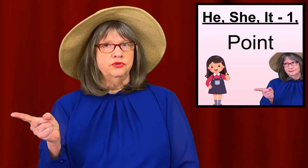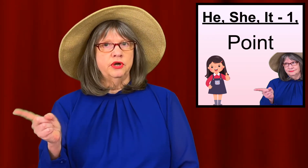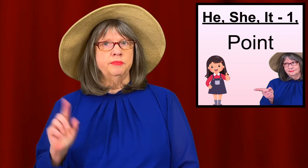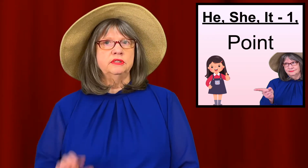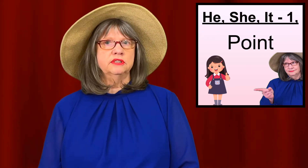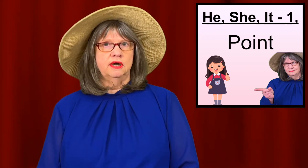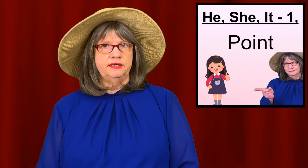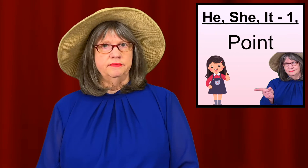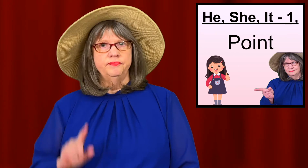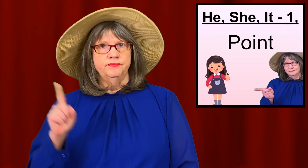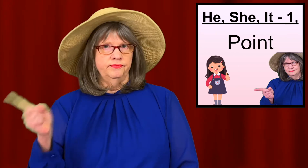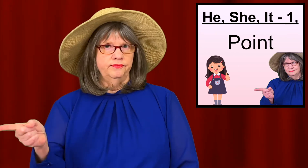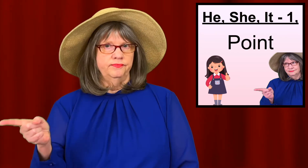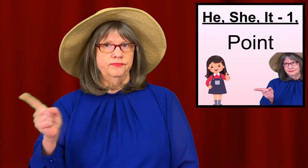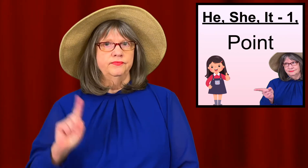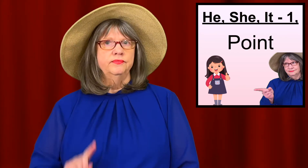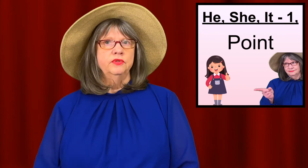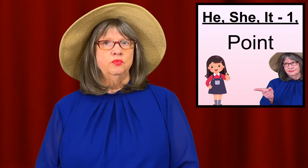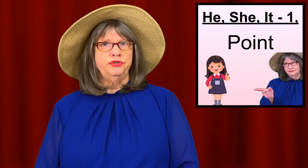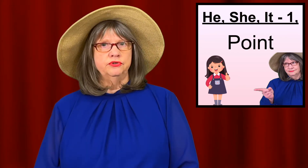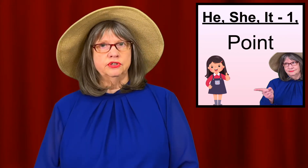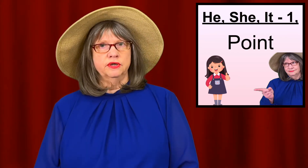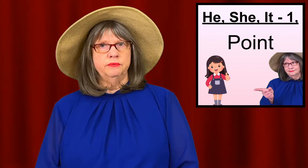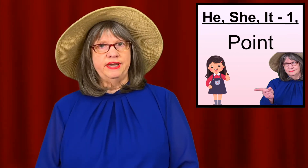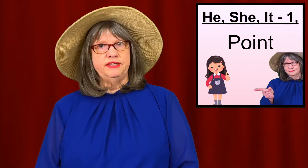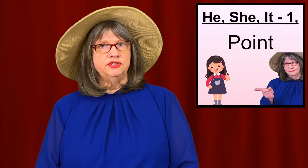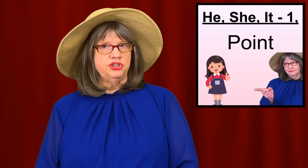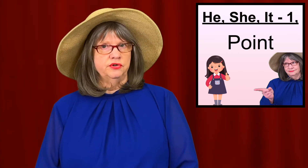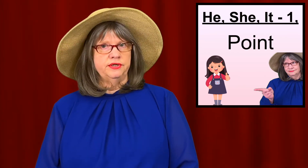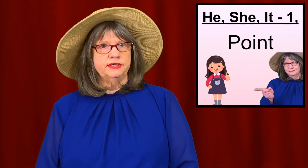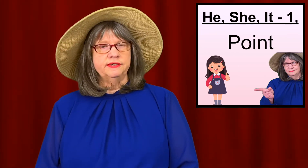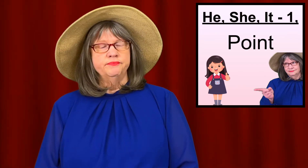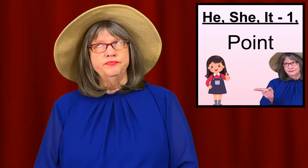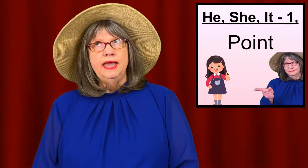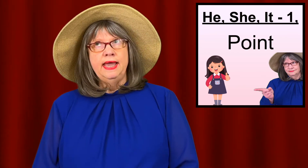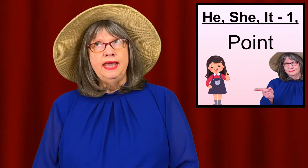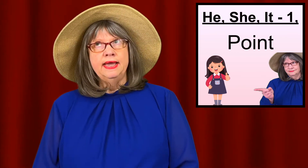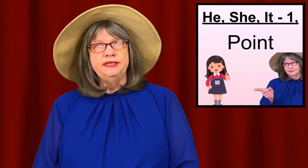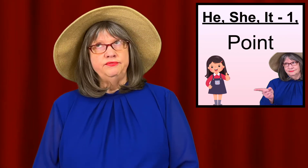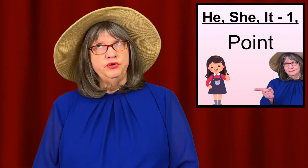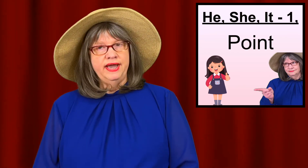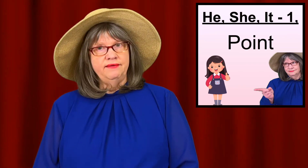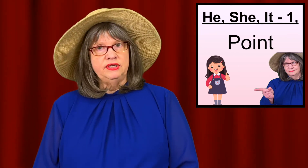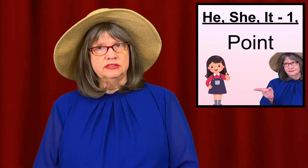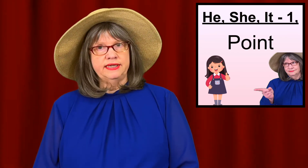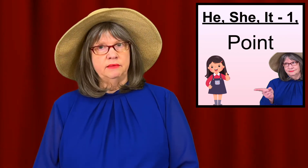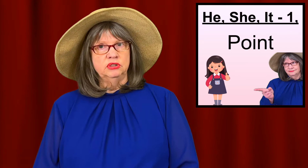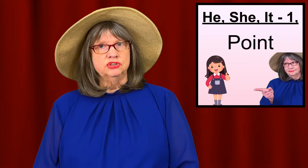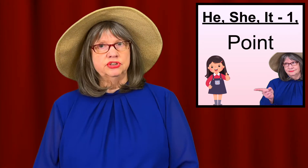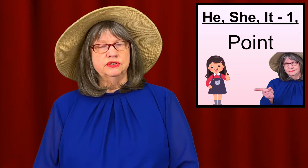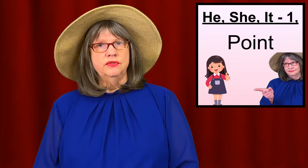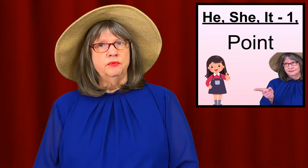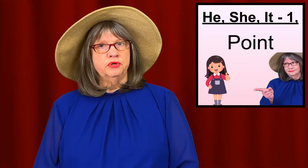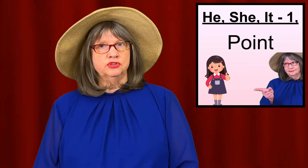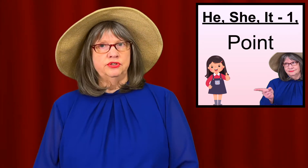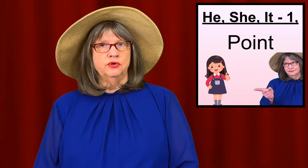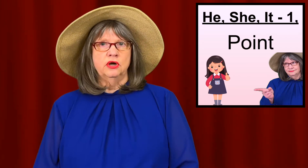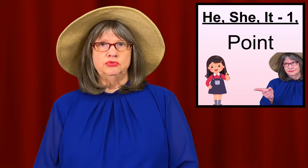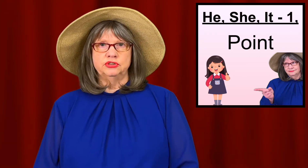dominant side when you're talking about HE, SHE or IT. And if you haven't established the person or object you're